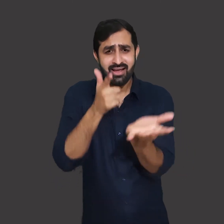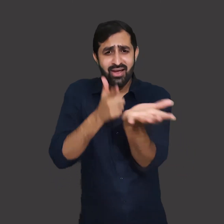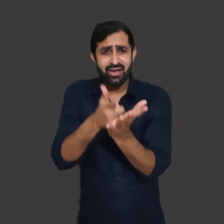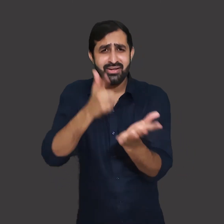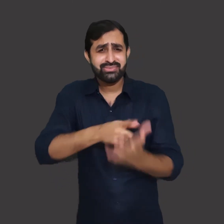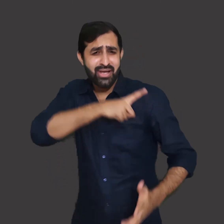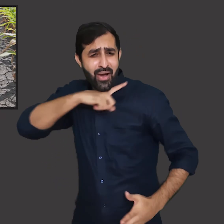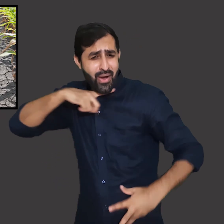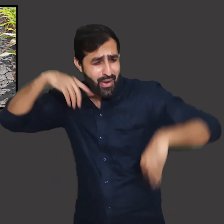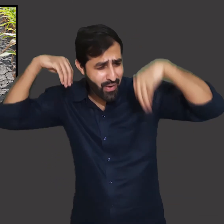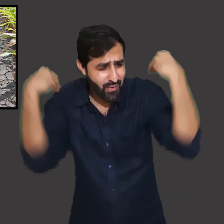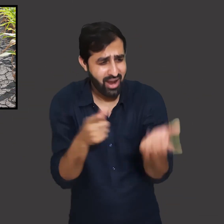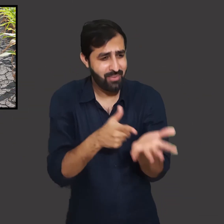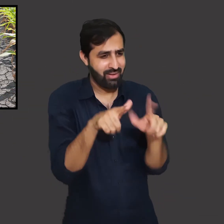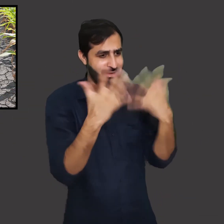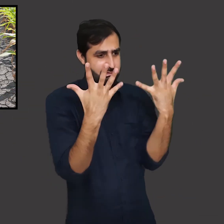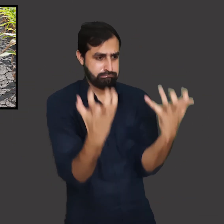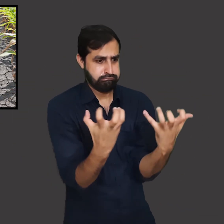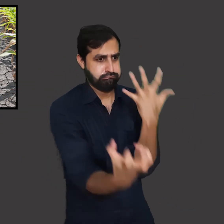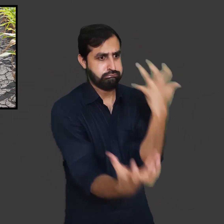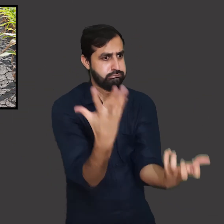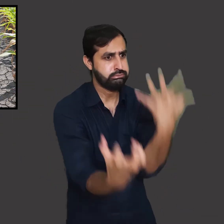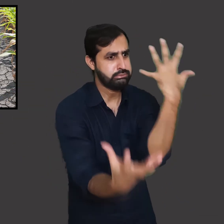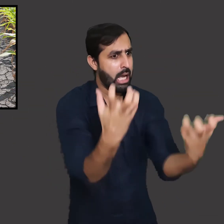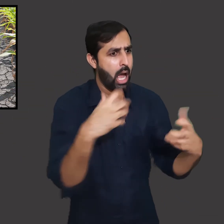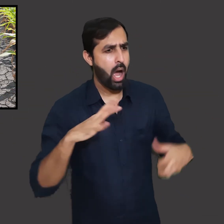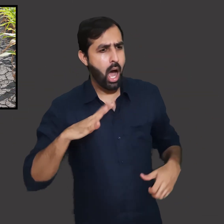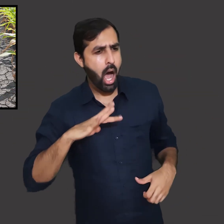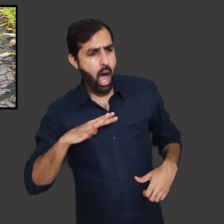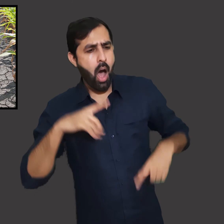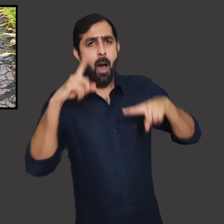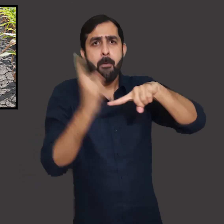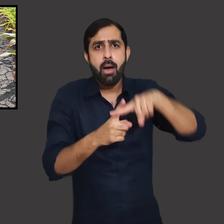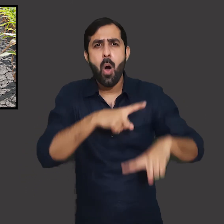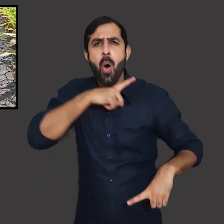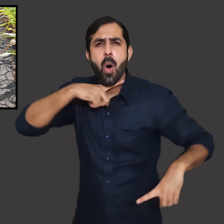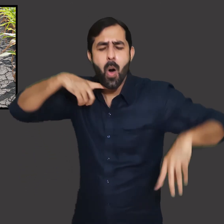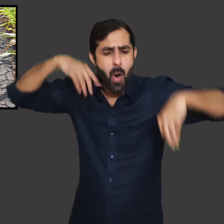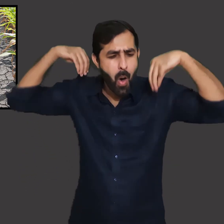Building dams was not such a good idea. People are suffering from losses in agriculture,